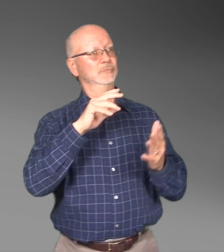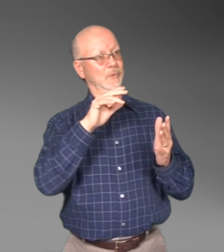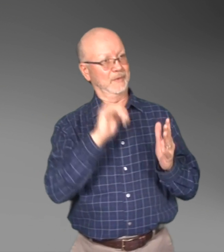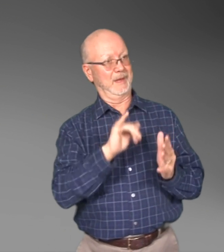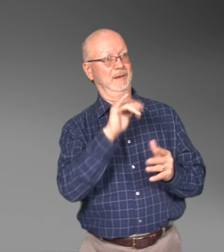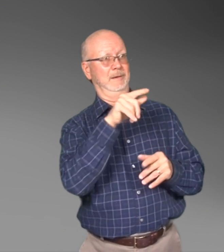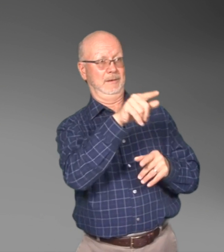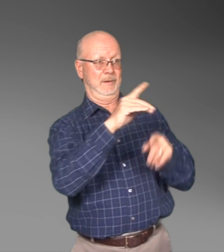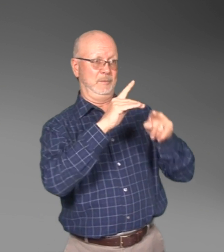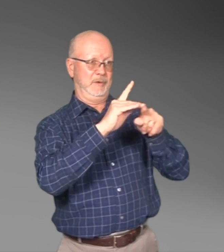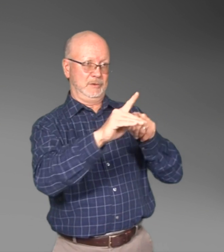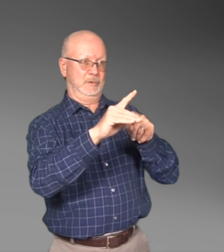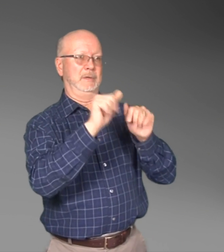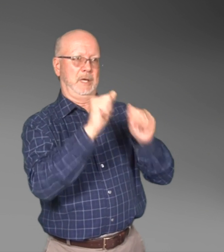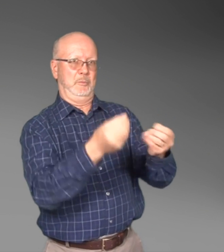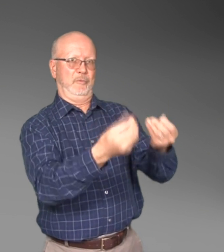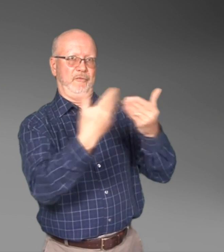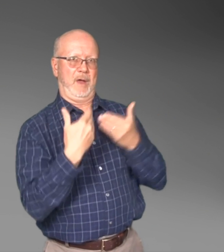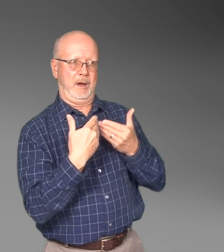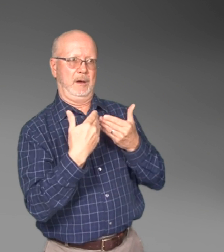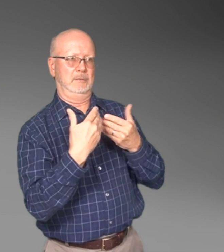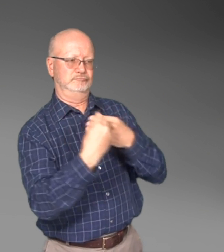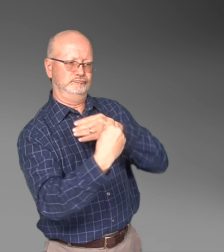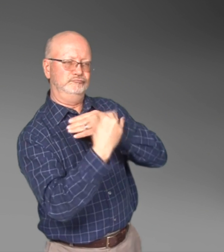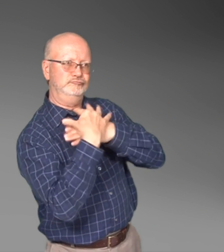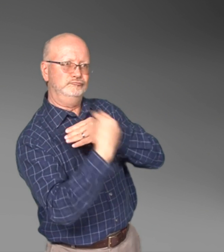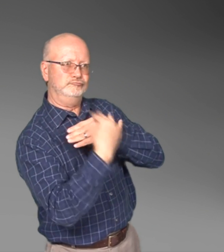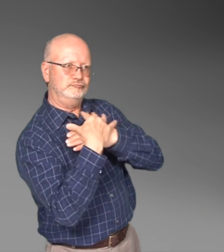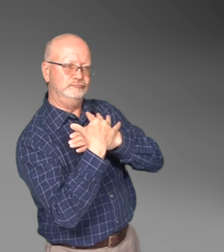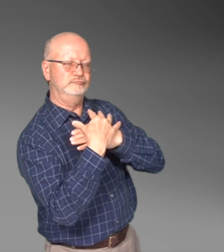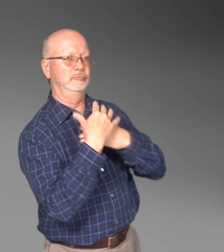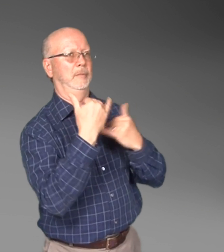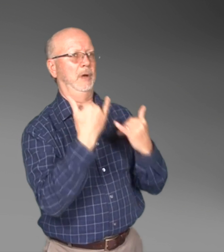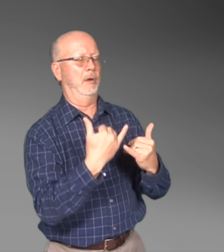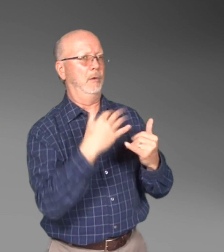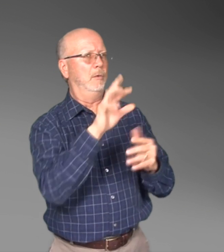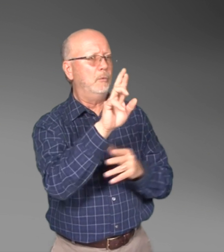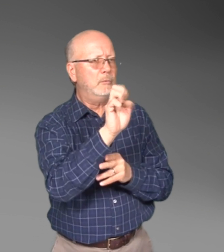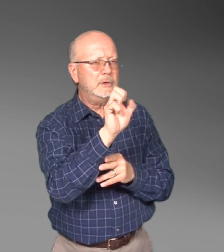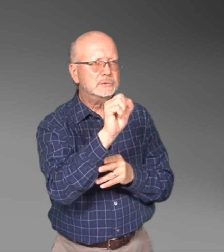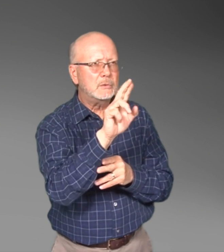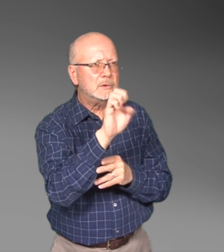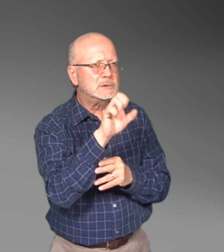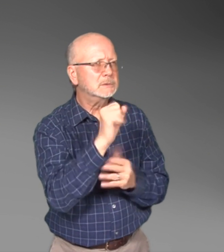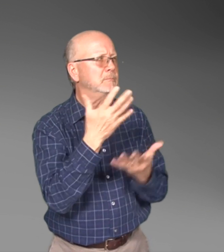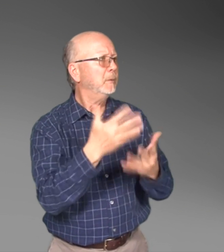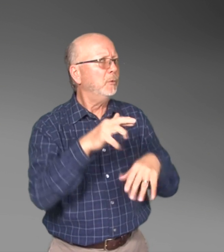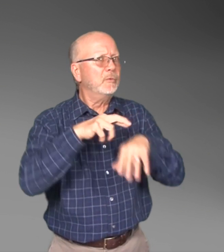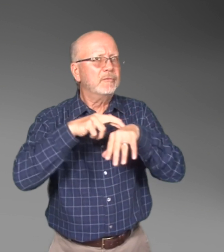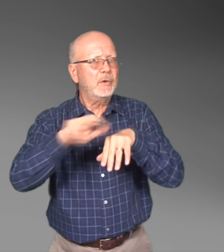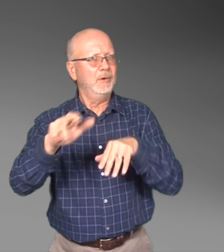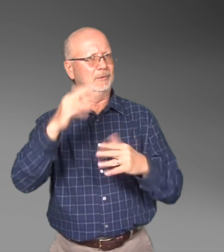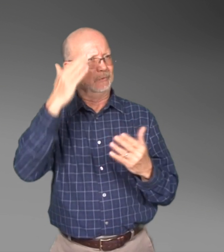The technical assistance can involve referrals and referrals to resources that will help